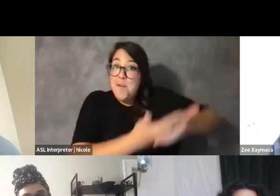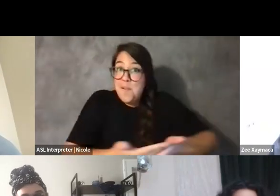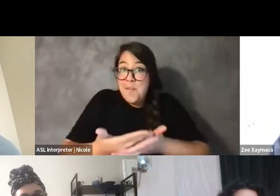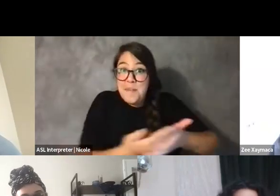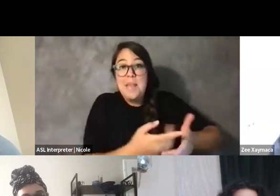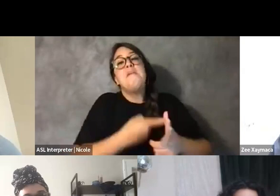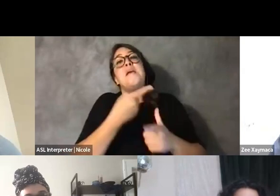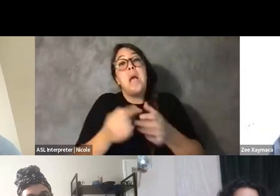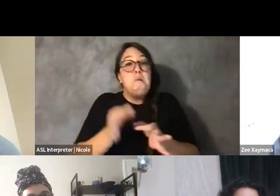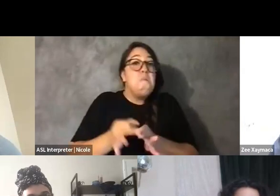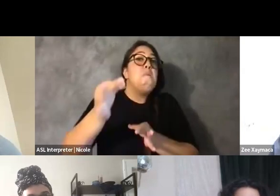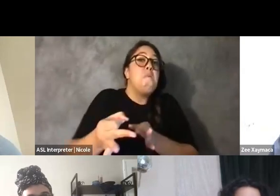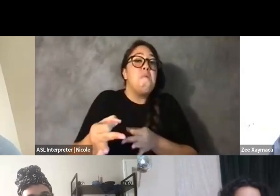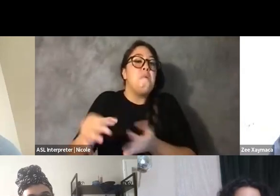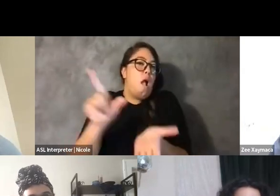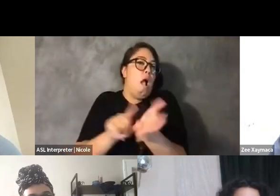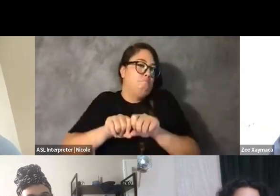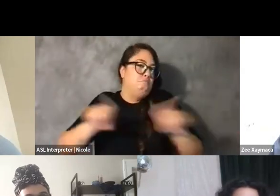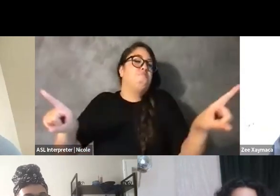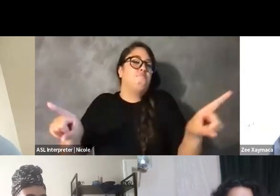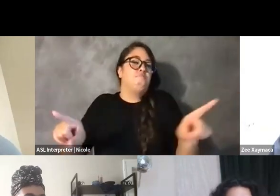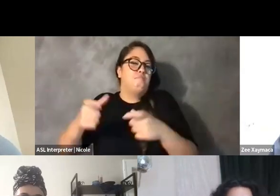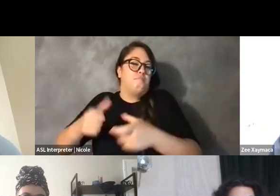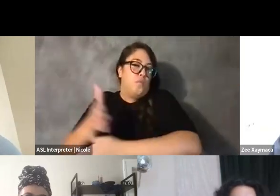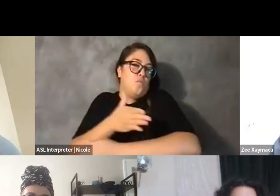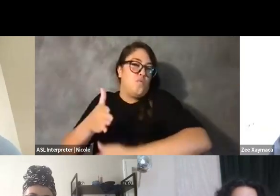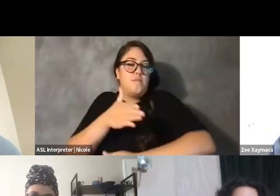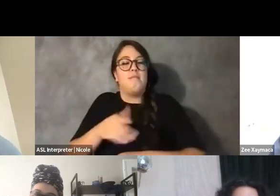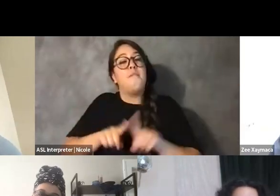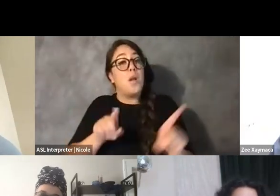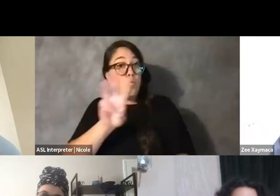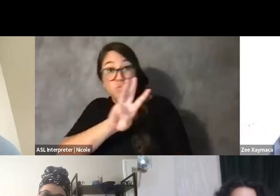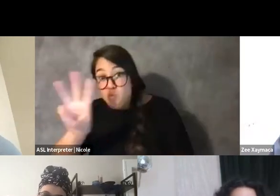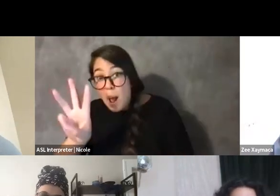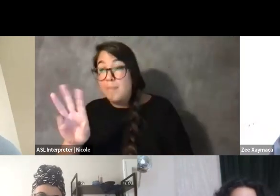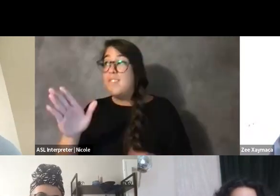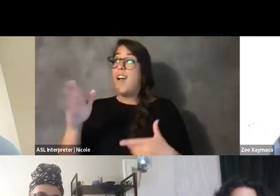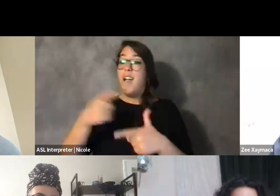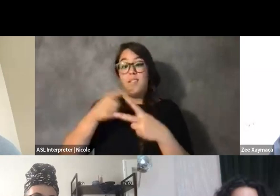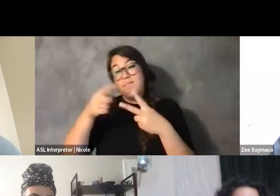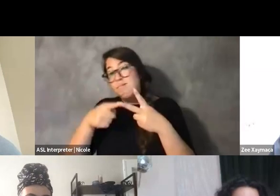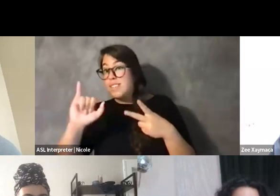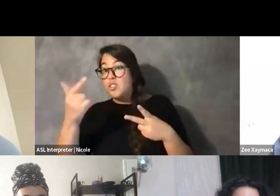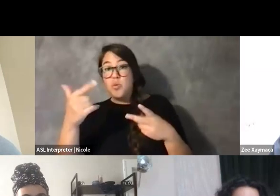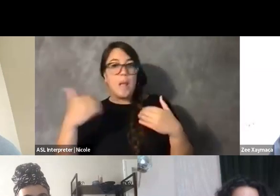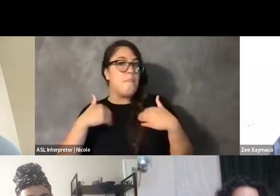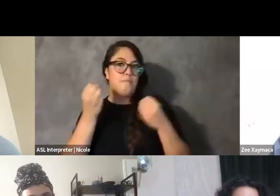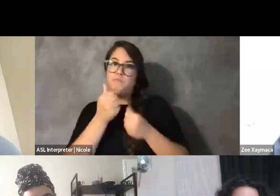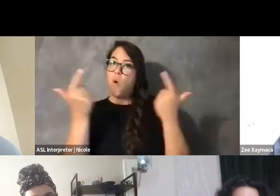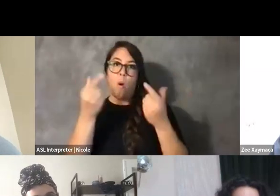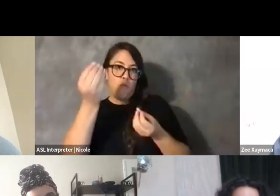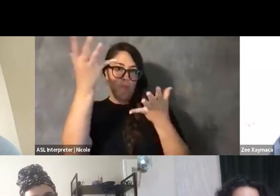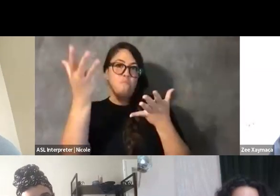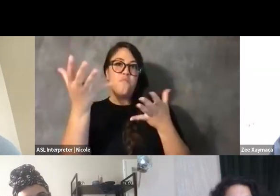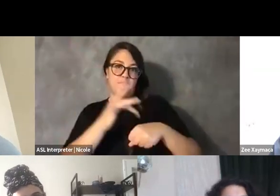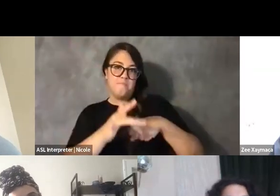But the website and Instagram will definitely have all the deets.